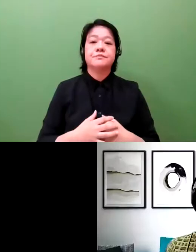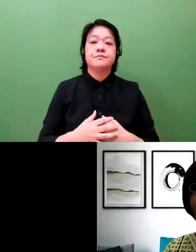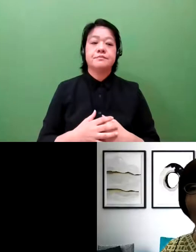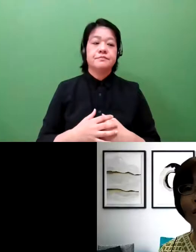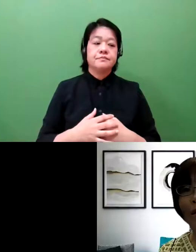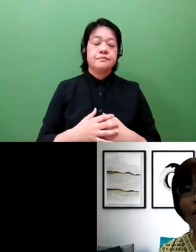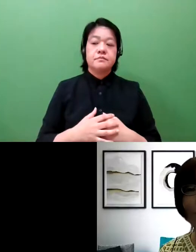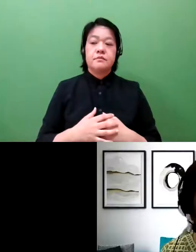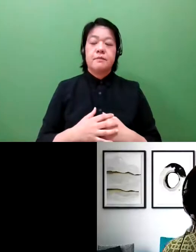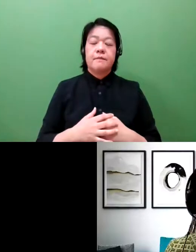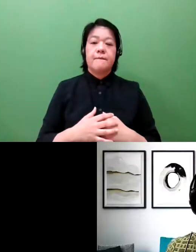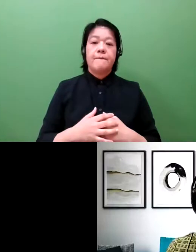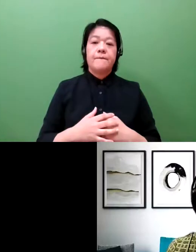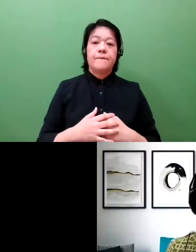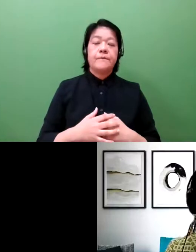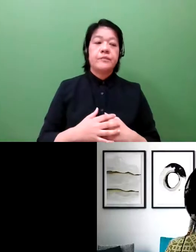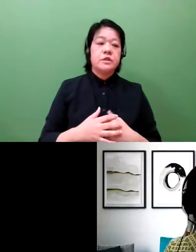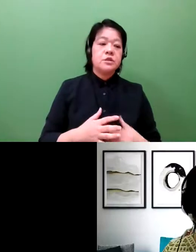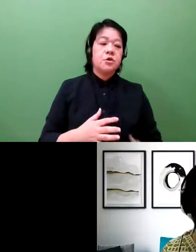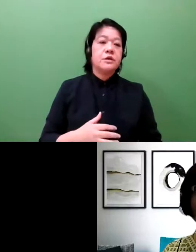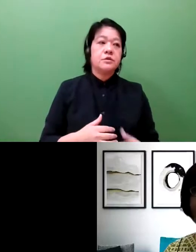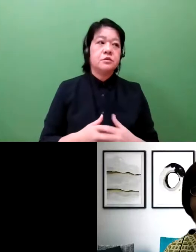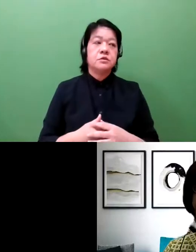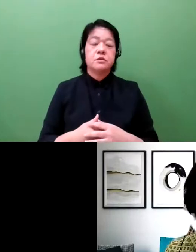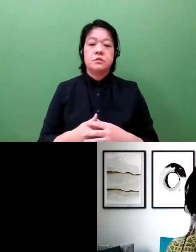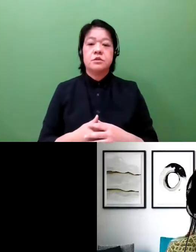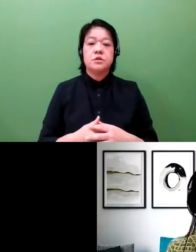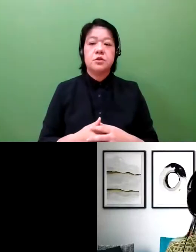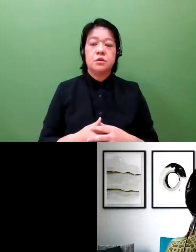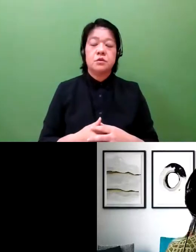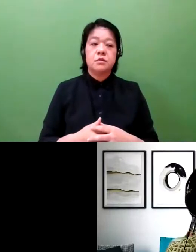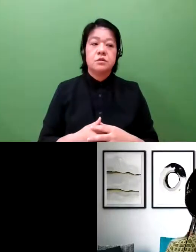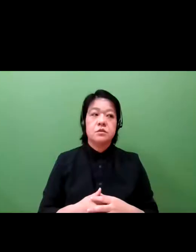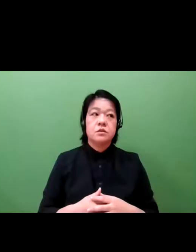[SPEAKING JAPANESE] Thank you very much for the kind introduction.